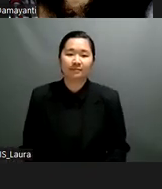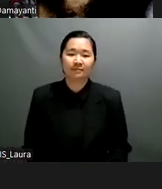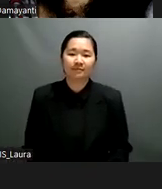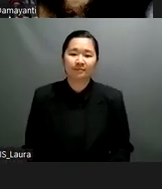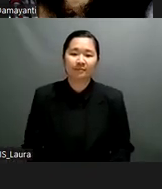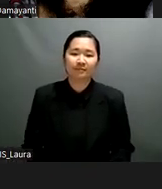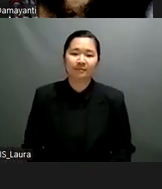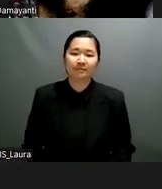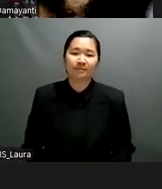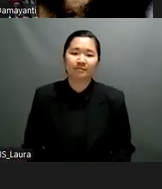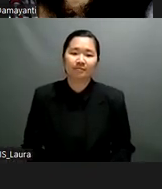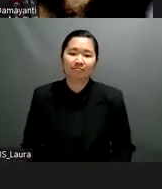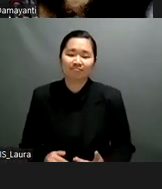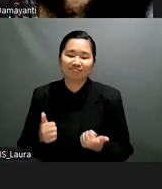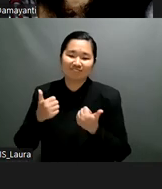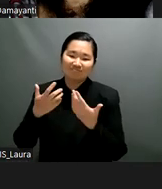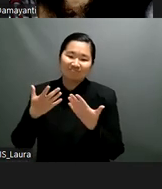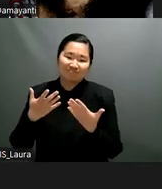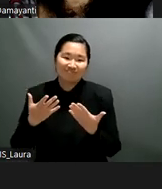joe thank you very much for for really that um